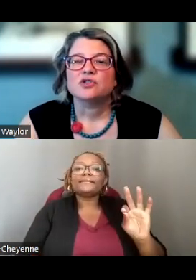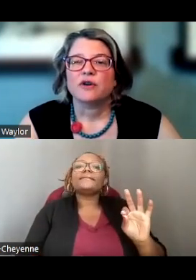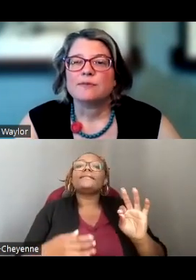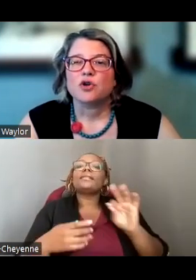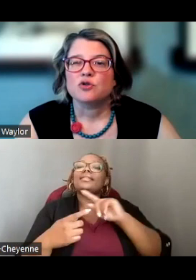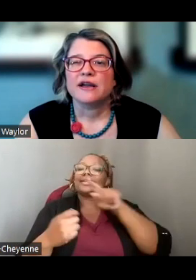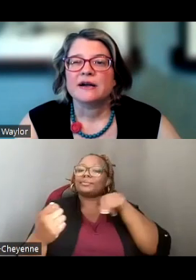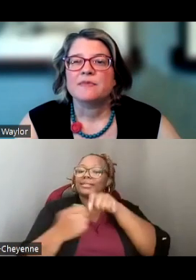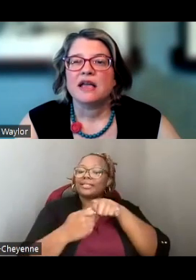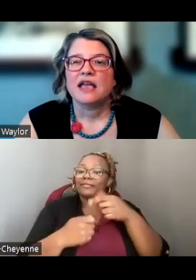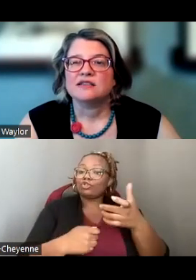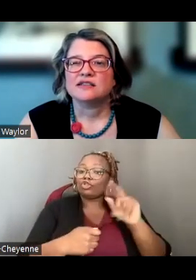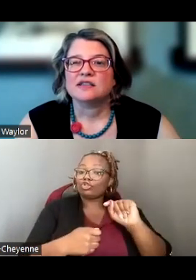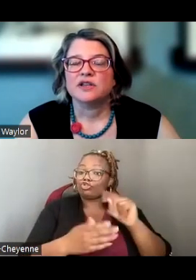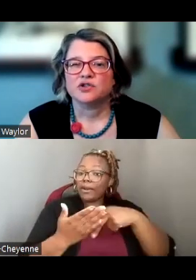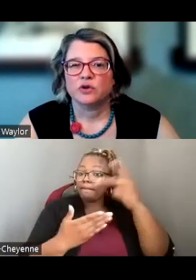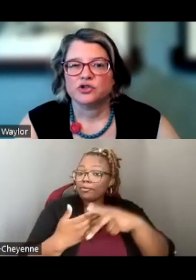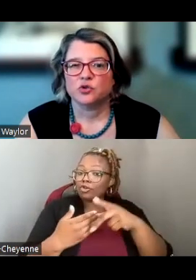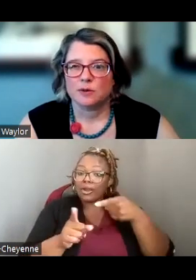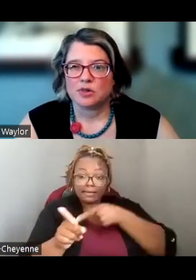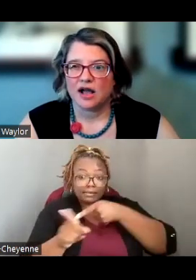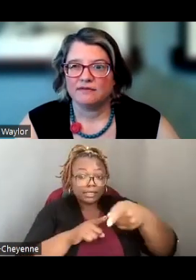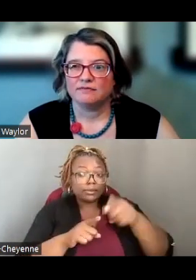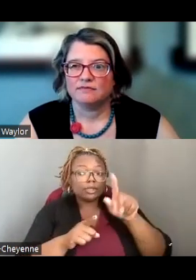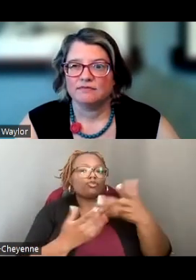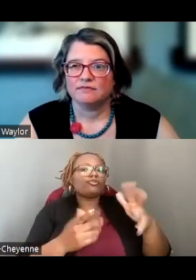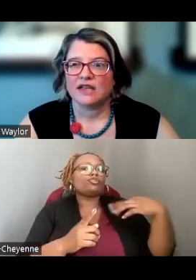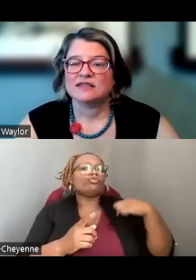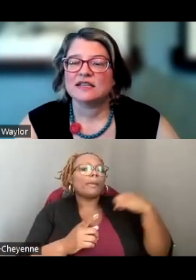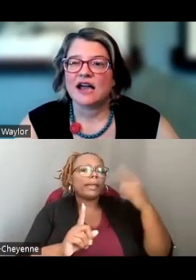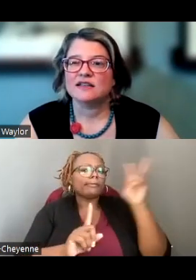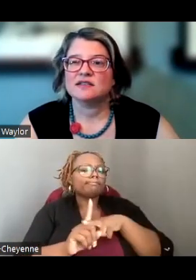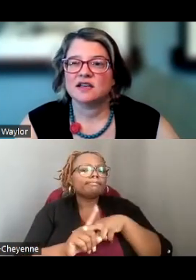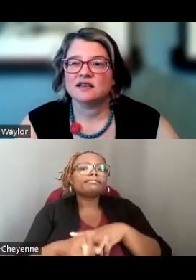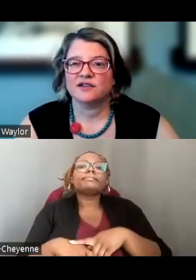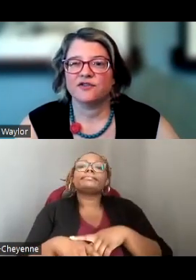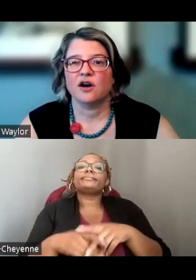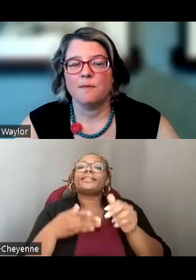TO THE GRANT PROGRAM AND DISCIPLINE TO WHICH YOU ARE APPLYING AS THE GUIDANCE DOES DIFFER